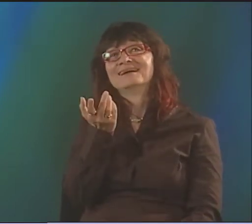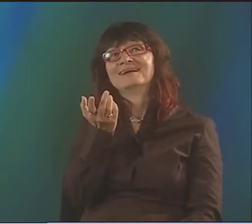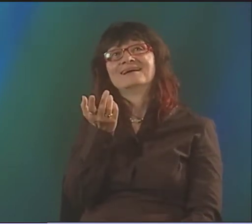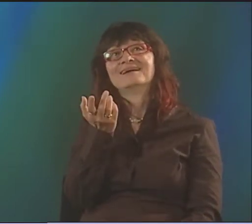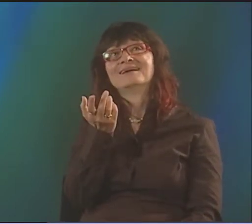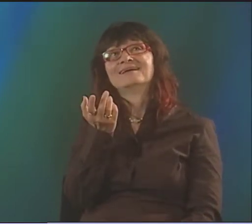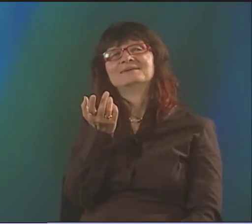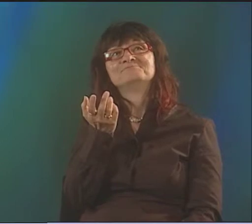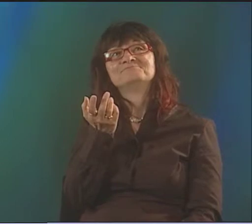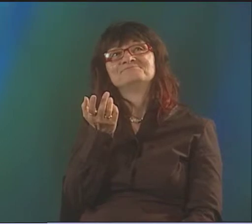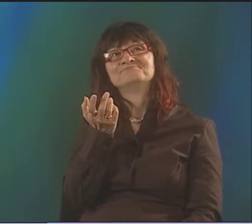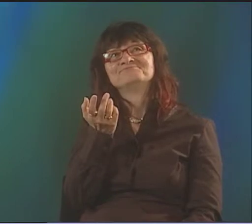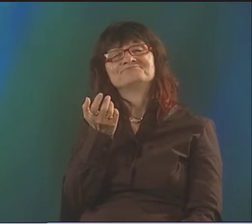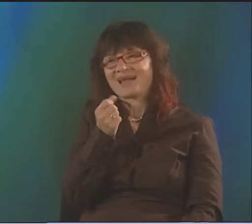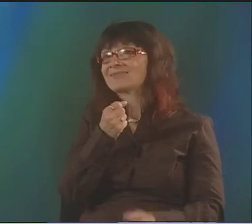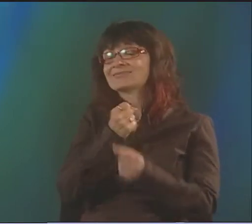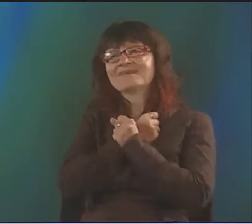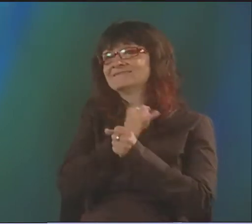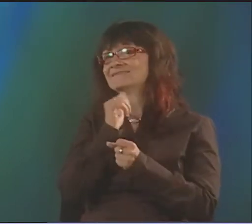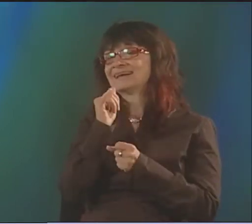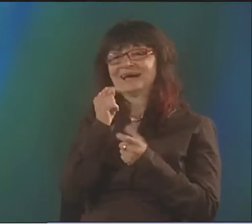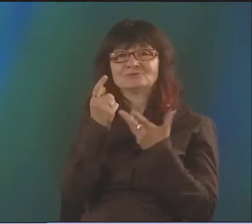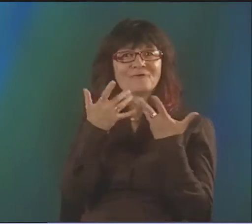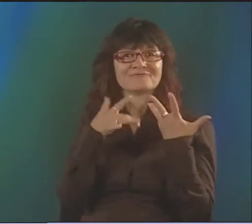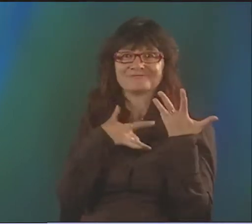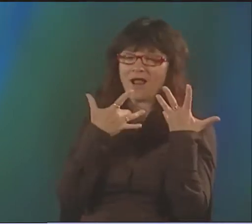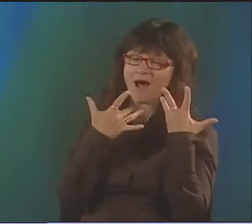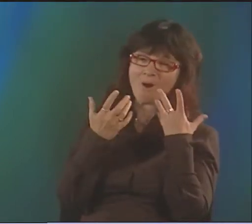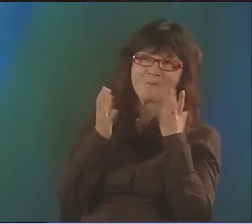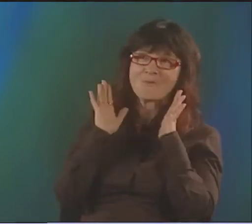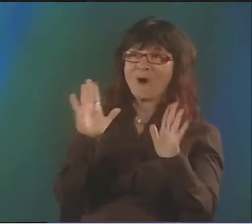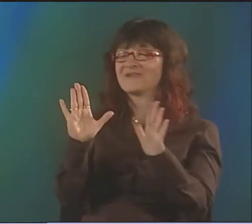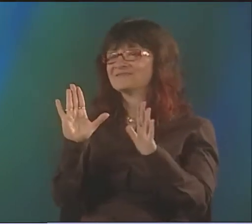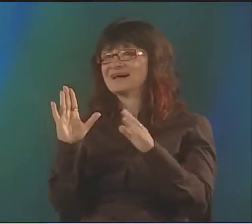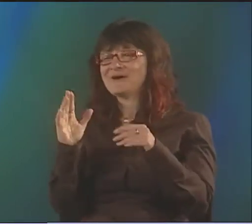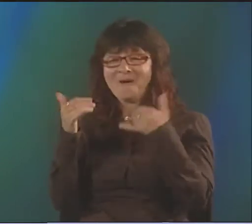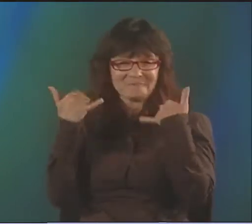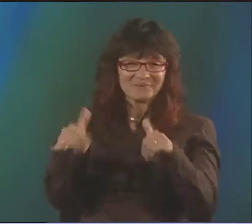I JUST LOVE DOING IT. WHAT CAN I SAY? IT'S THAT SIMPLE. REALLY.